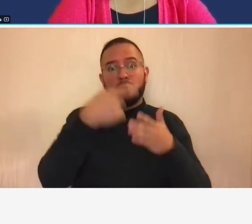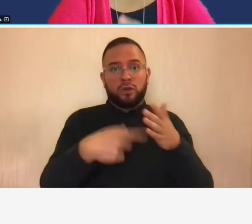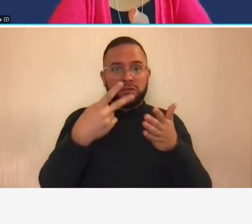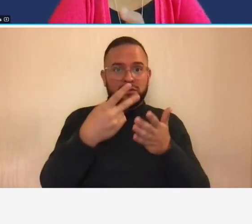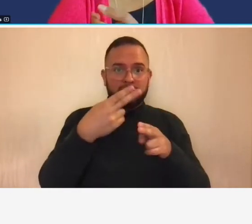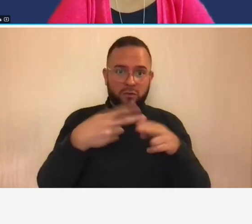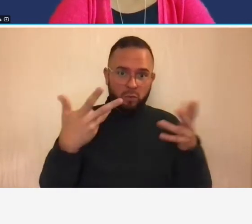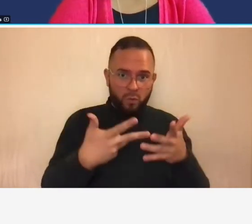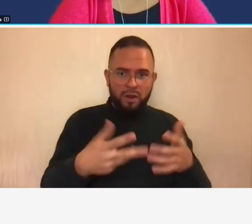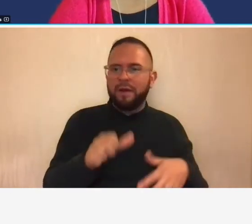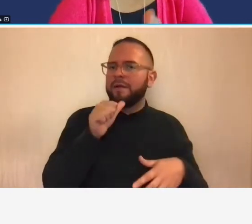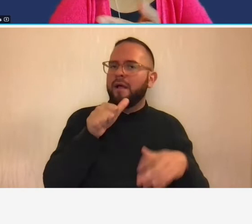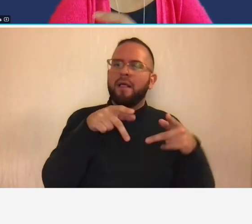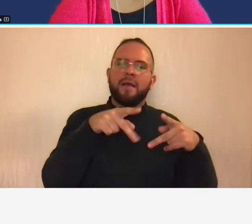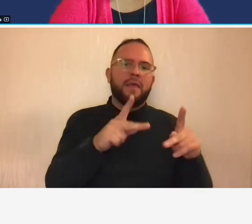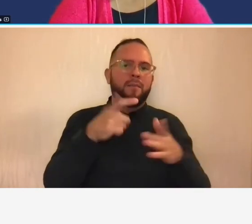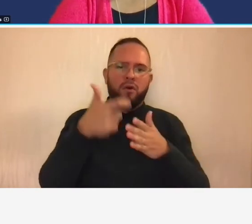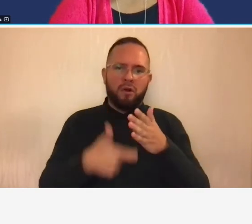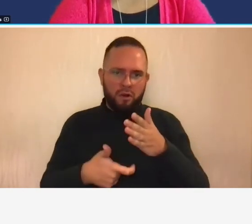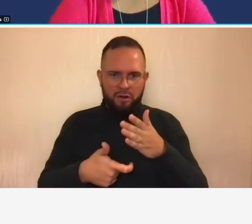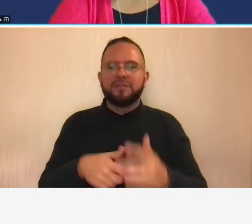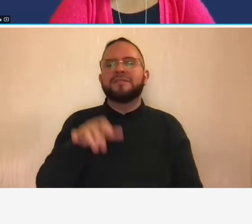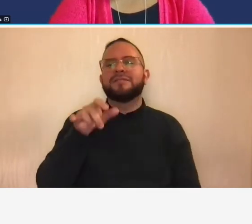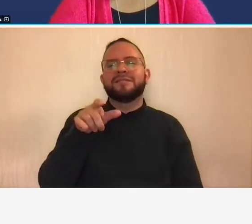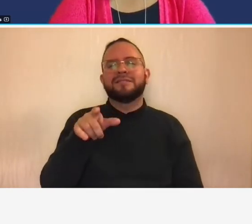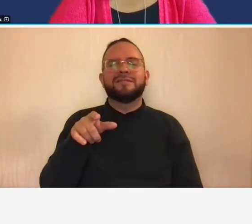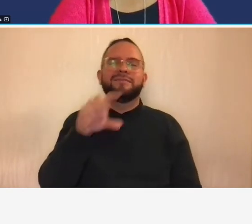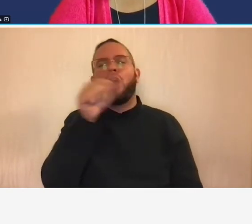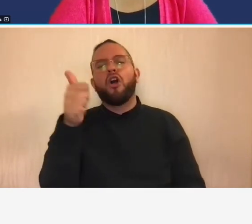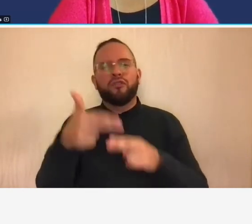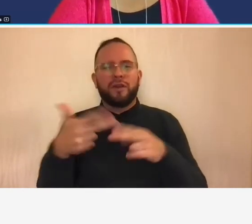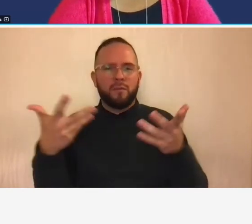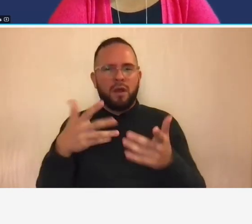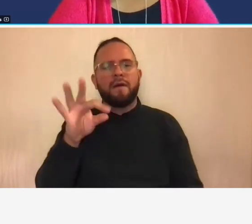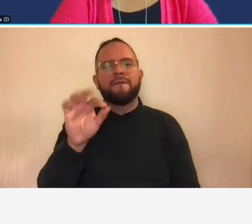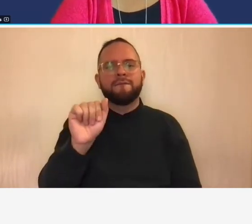those are the far eliminations that pamela has in the chat there so also the government will not